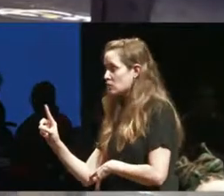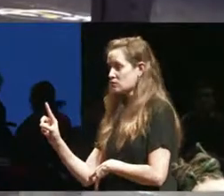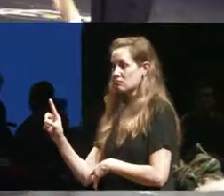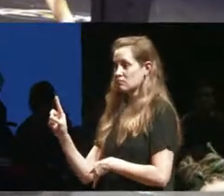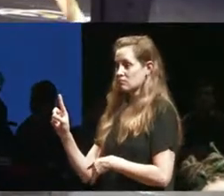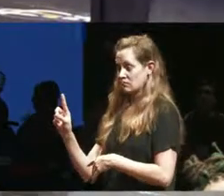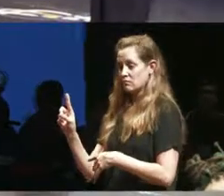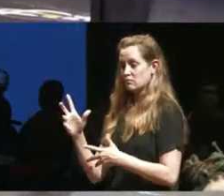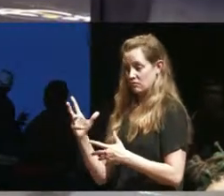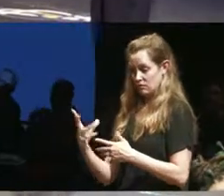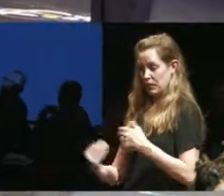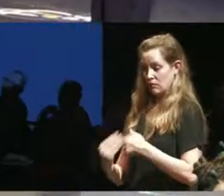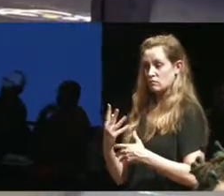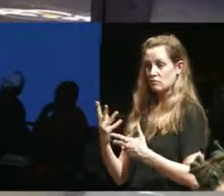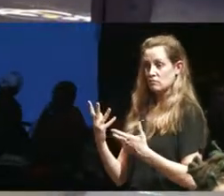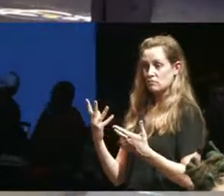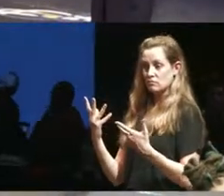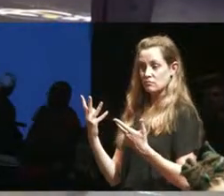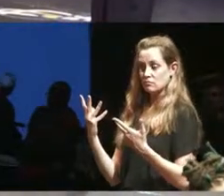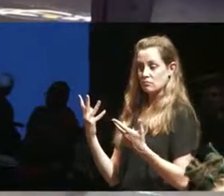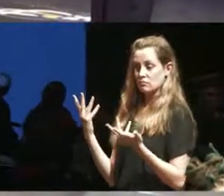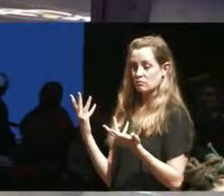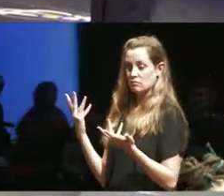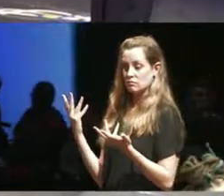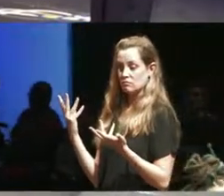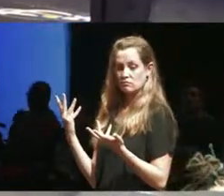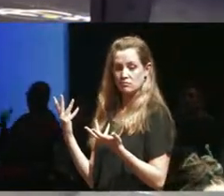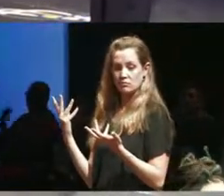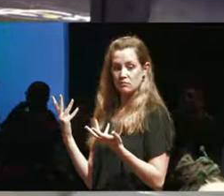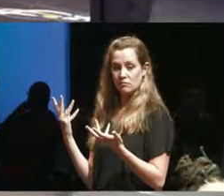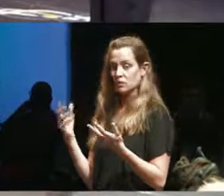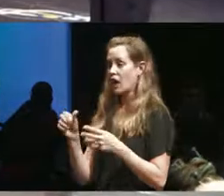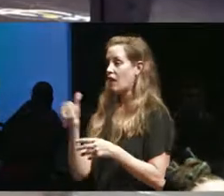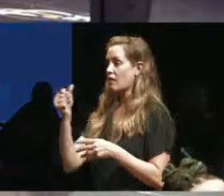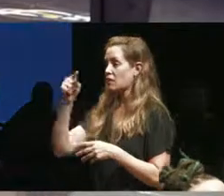to be impacted by the fact that there was a another black man with psychiatric